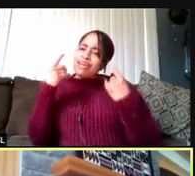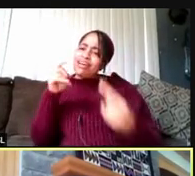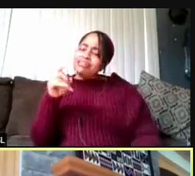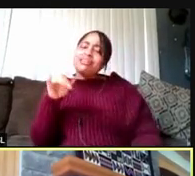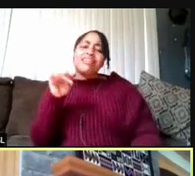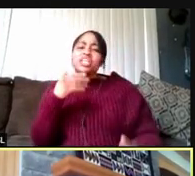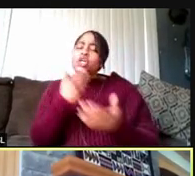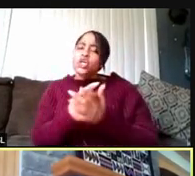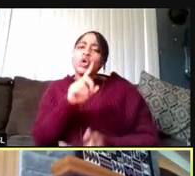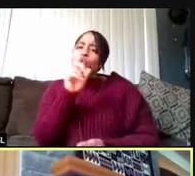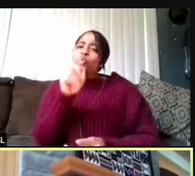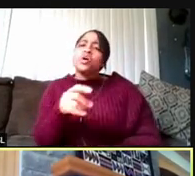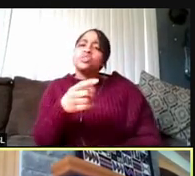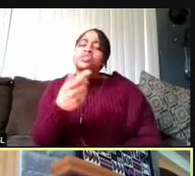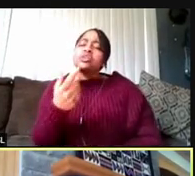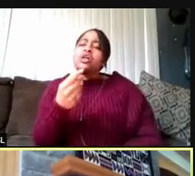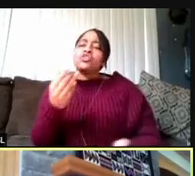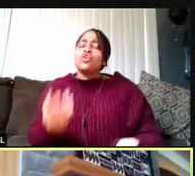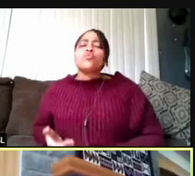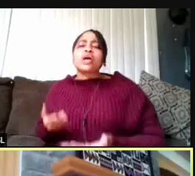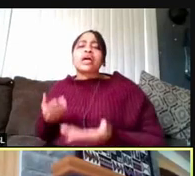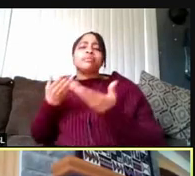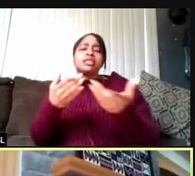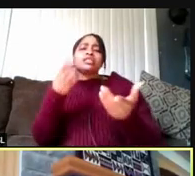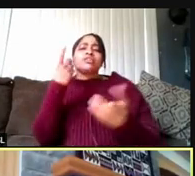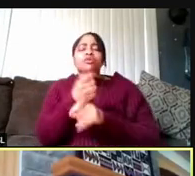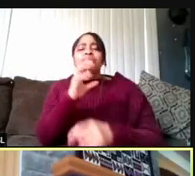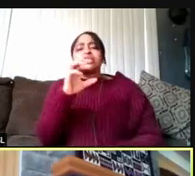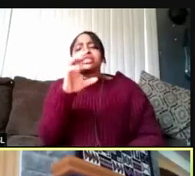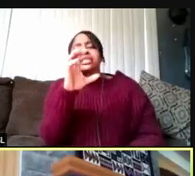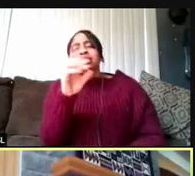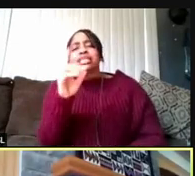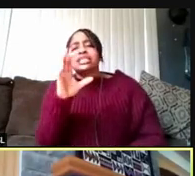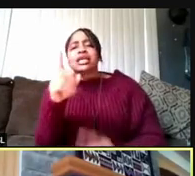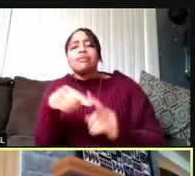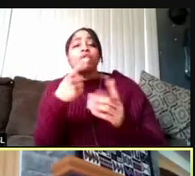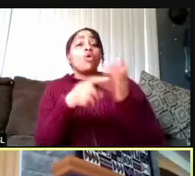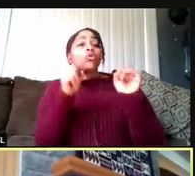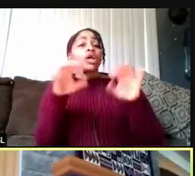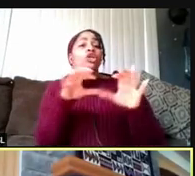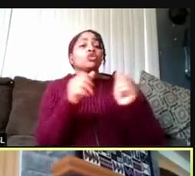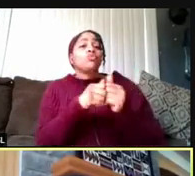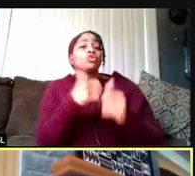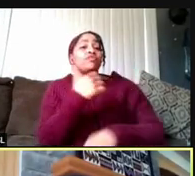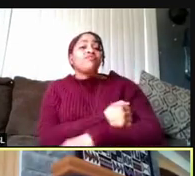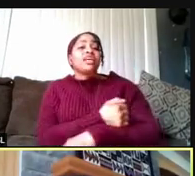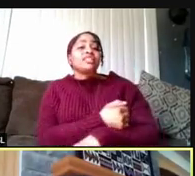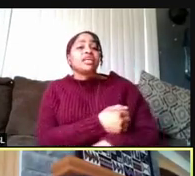And the recommendations from the CDC around what you could do when you're vaccinated, Now, these came forth this month.